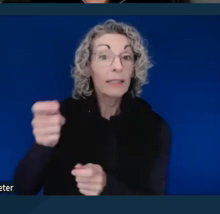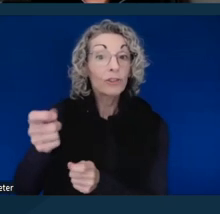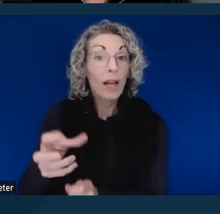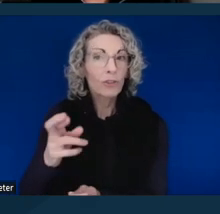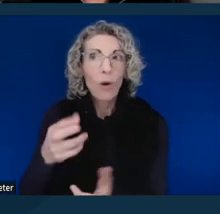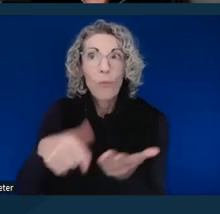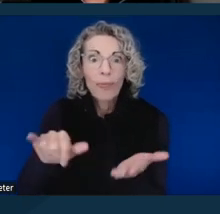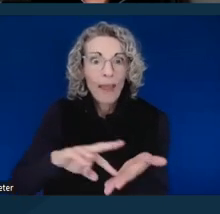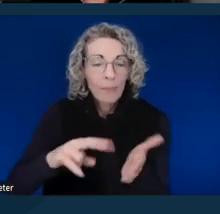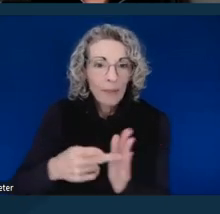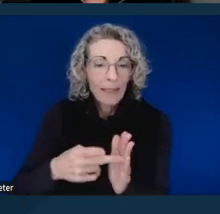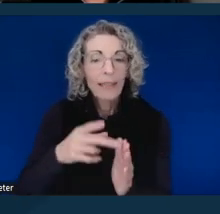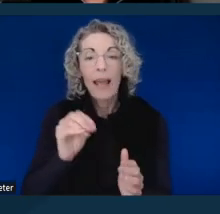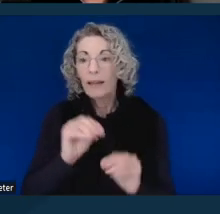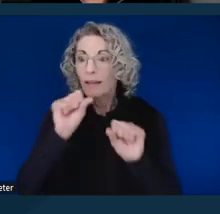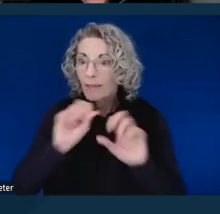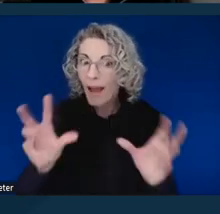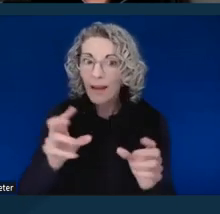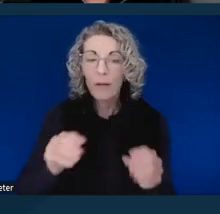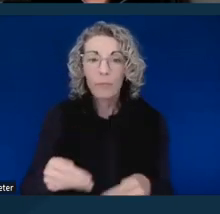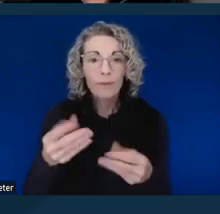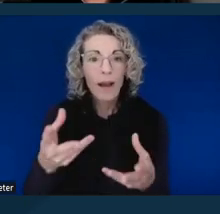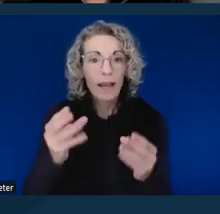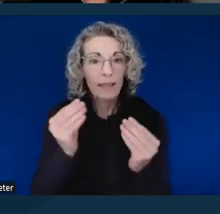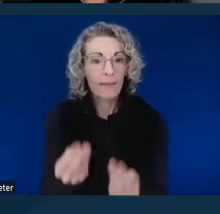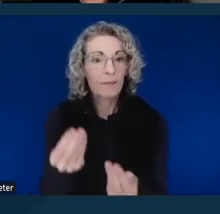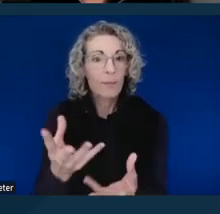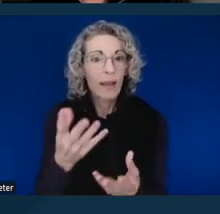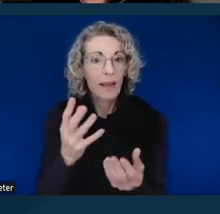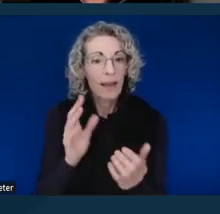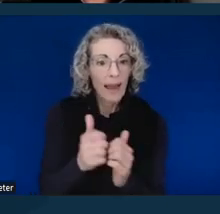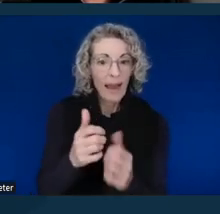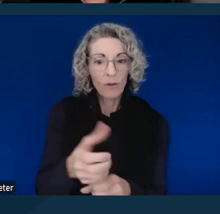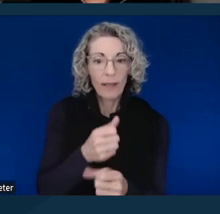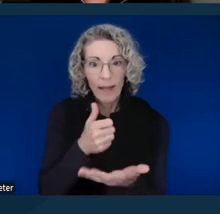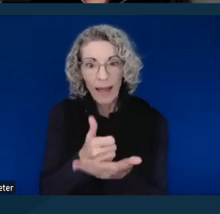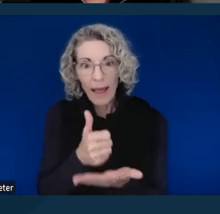and none of them provide information about how to get help or guidance on writs.